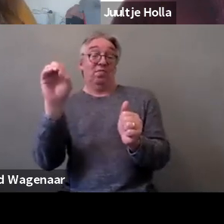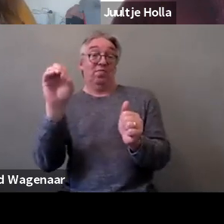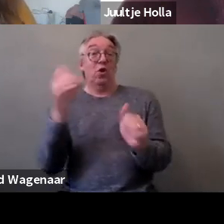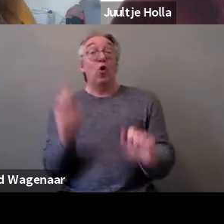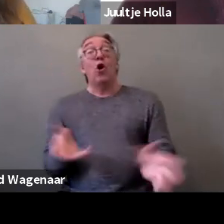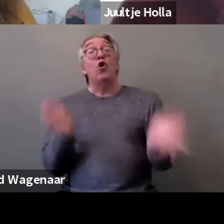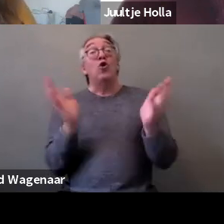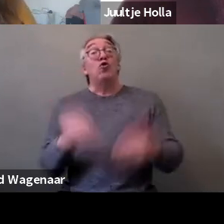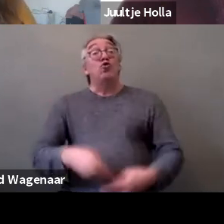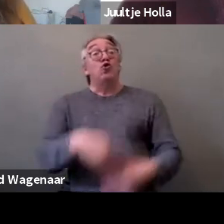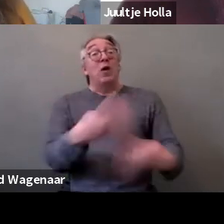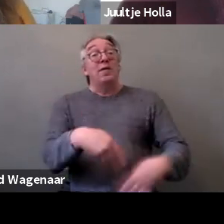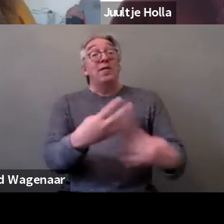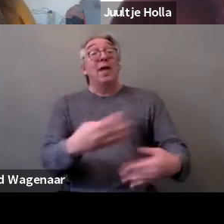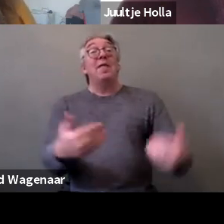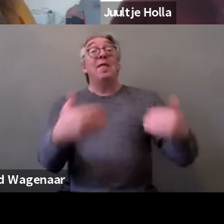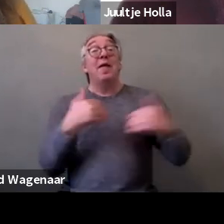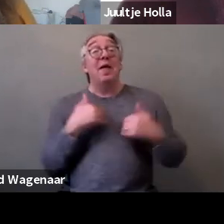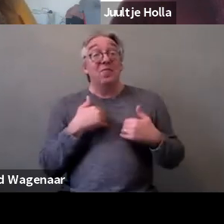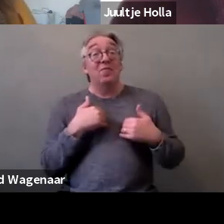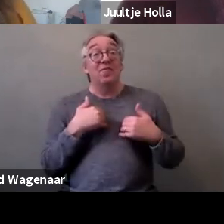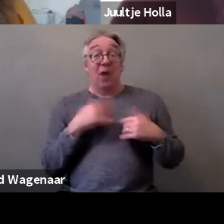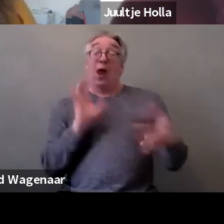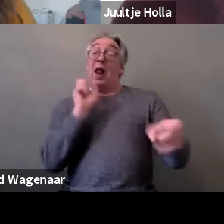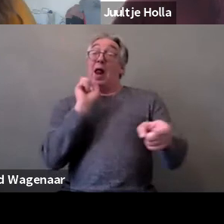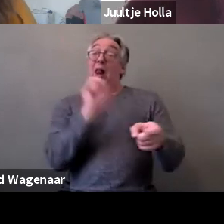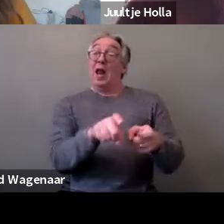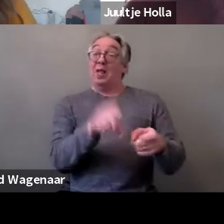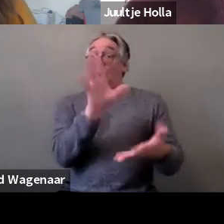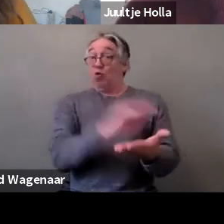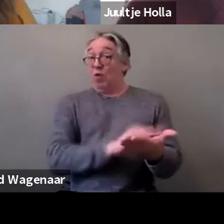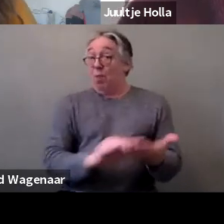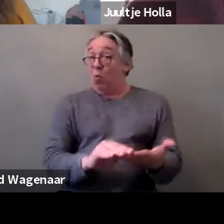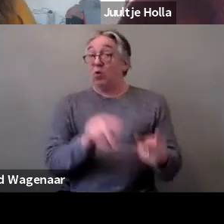but also webinar that explain to you how you can report to the Convention